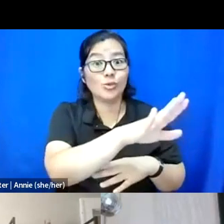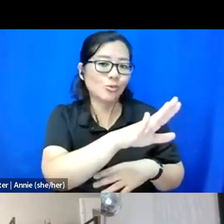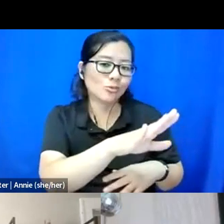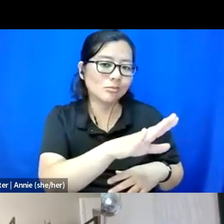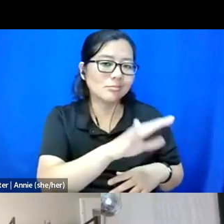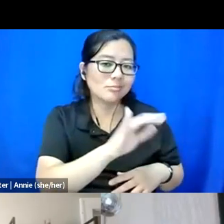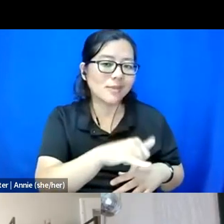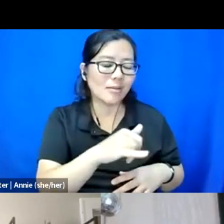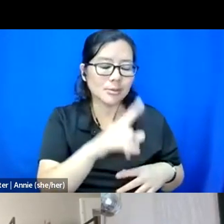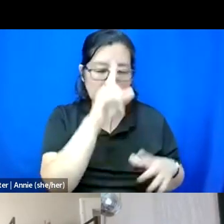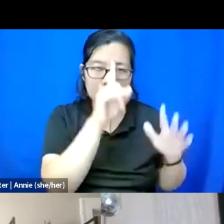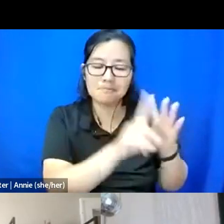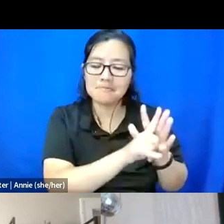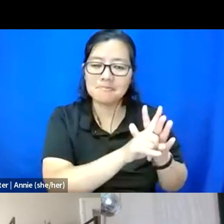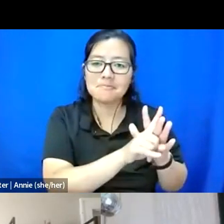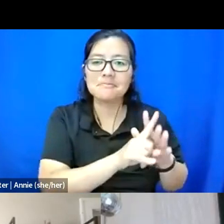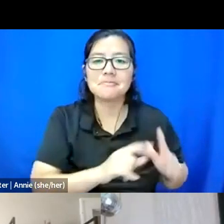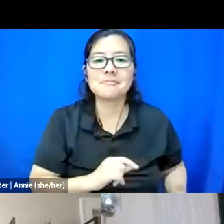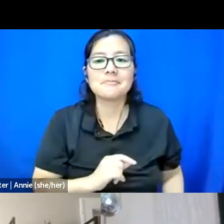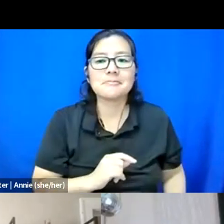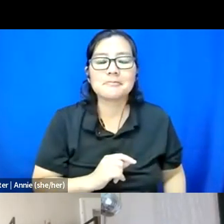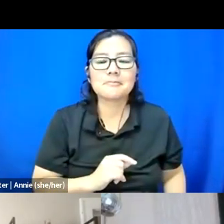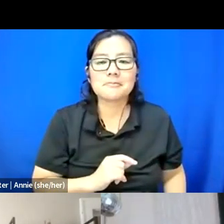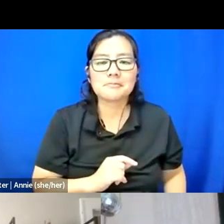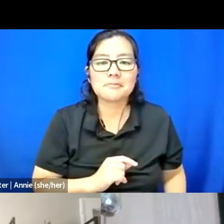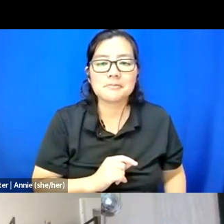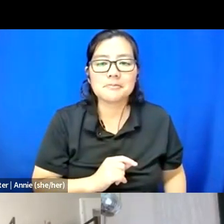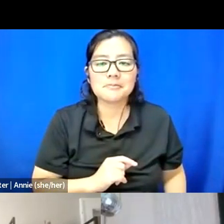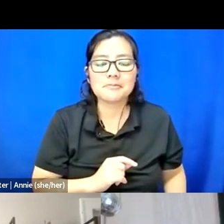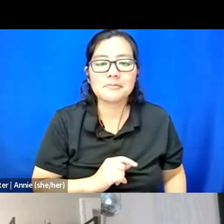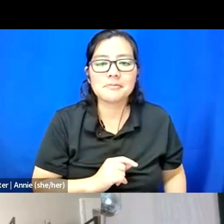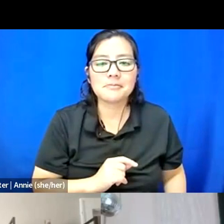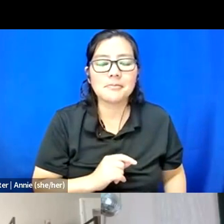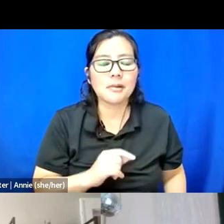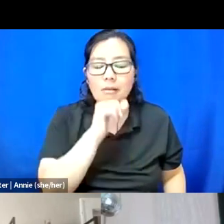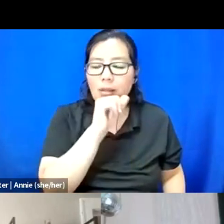So, yeah, and I really do like that you're making that accessible